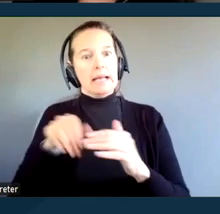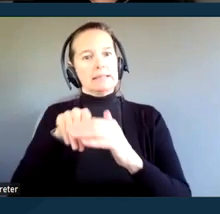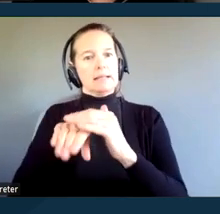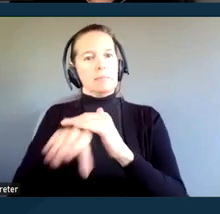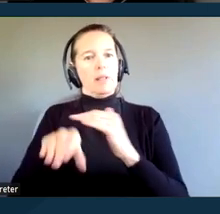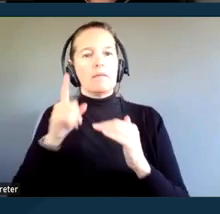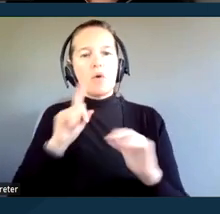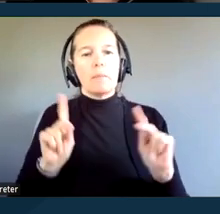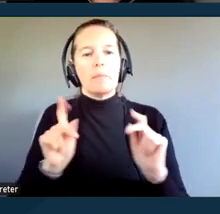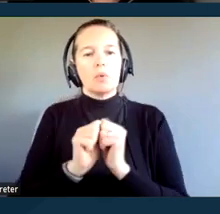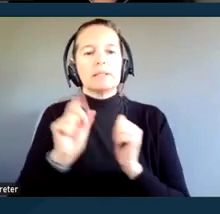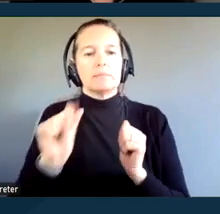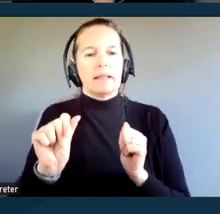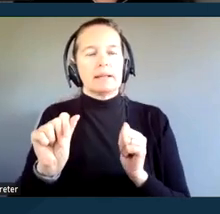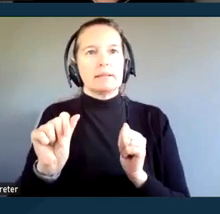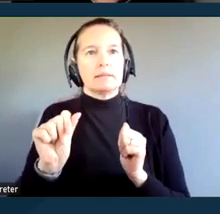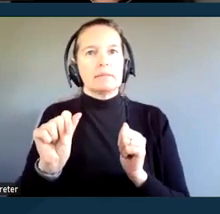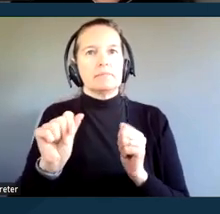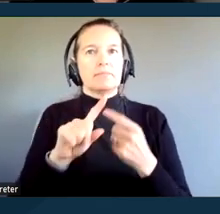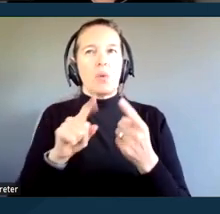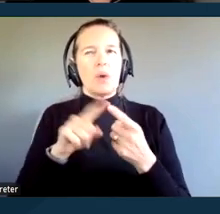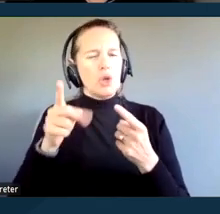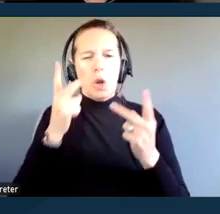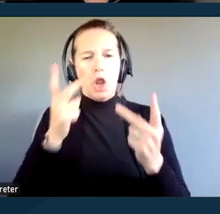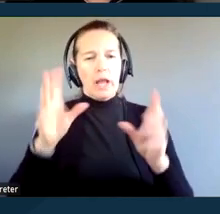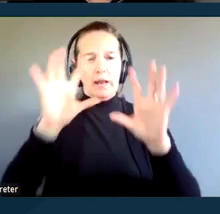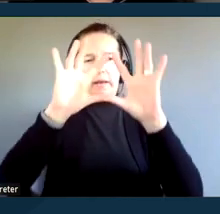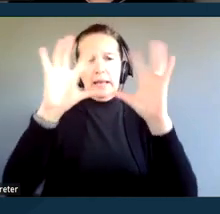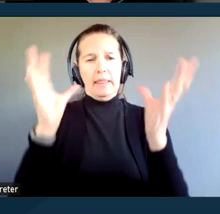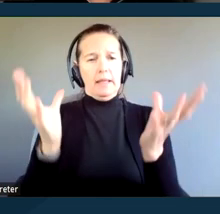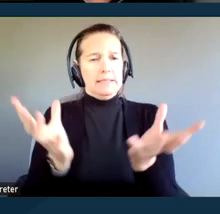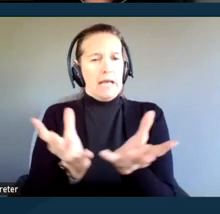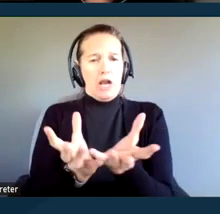when looked at in their entirety. So what does that mean, when looked at in their entirety?